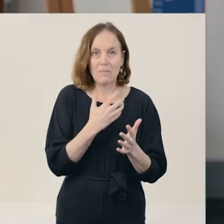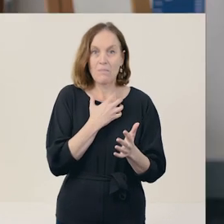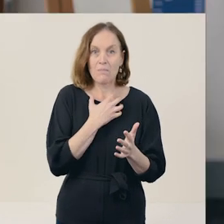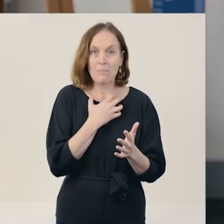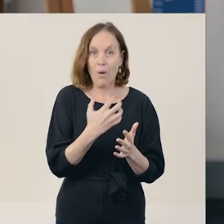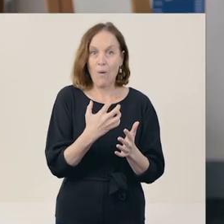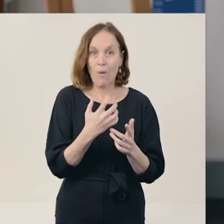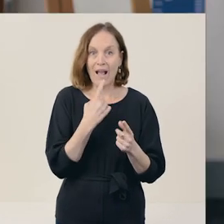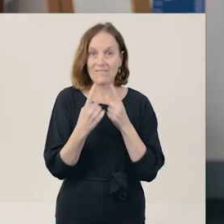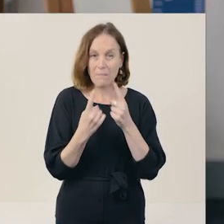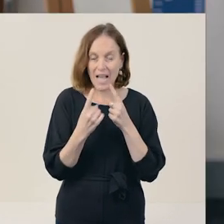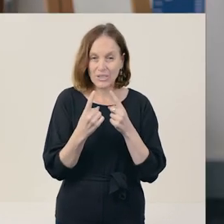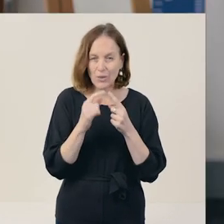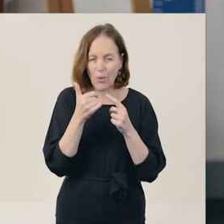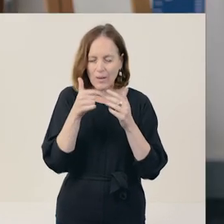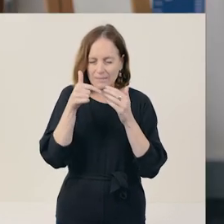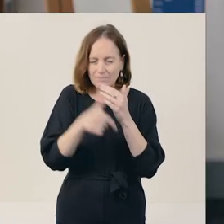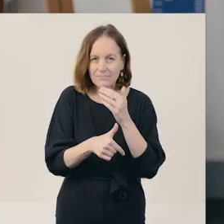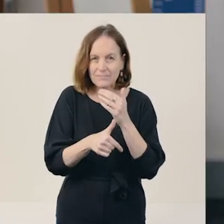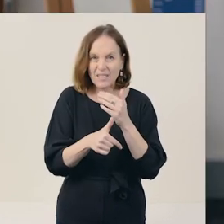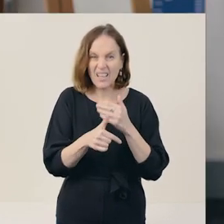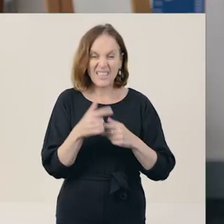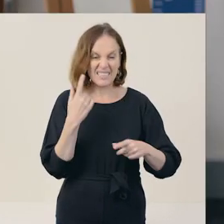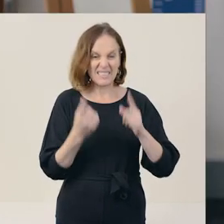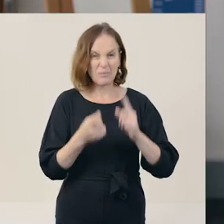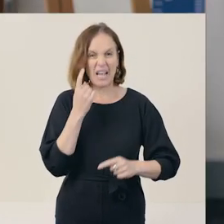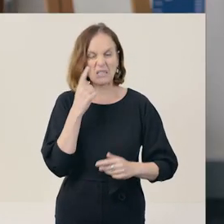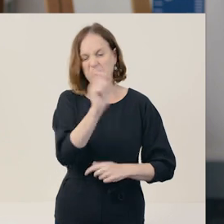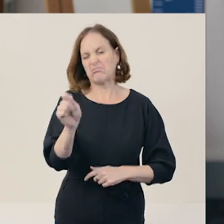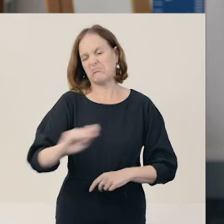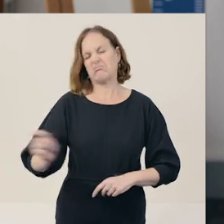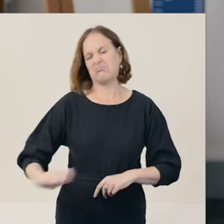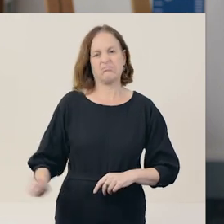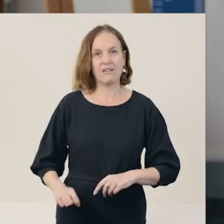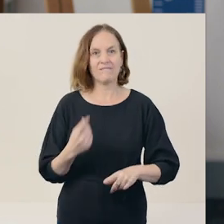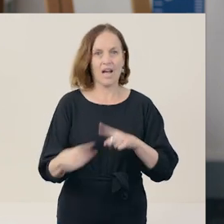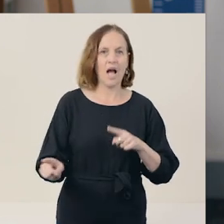Sometimes, it's all too easy to write a fast and furious answer, and then it's done.